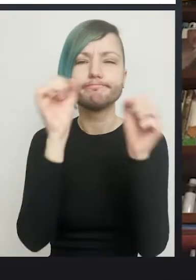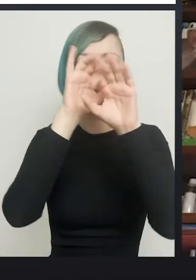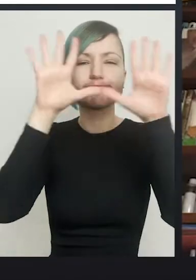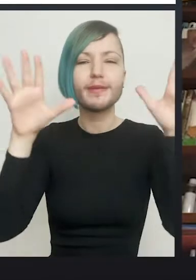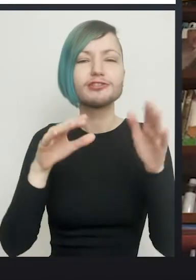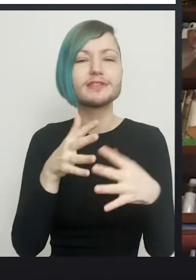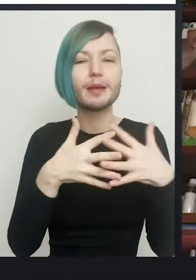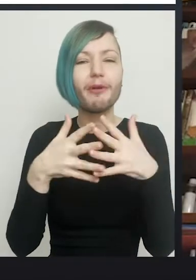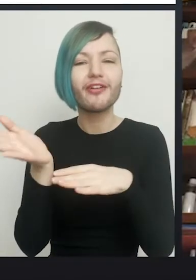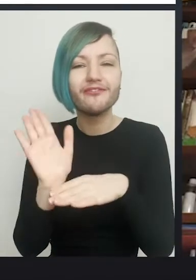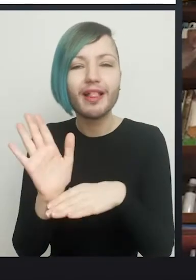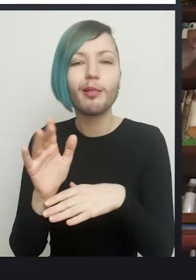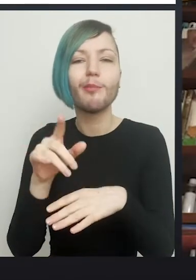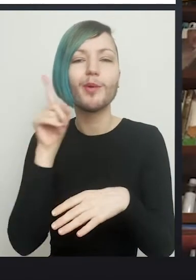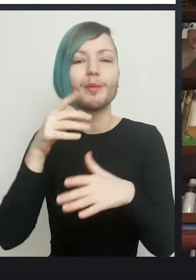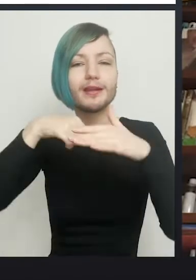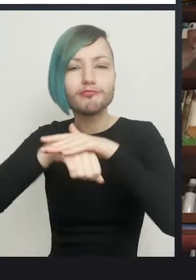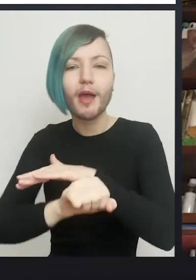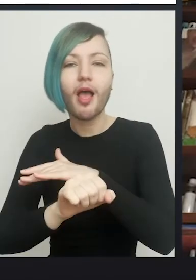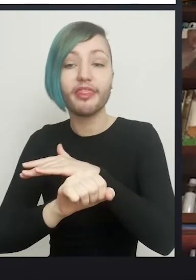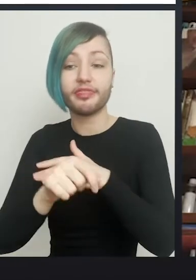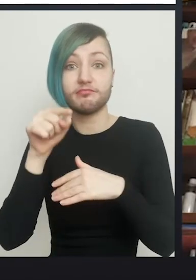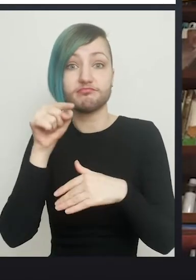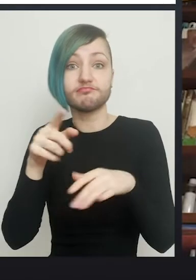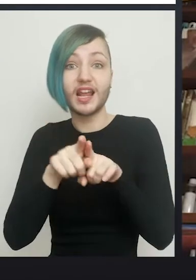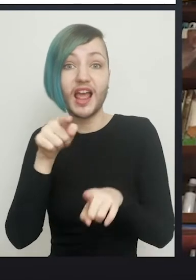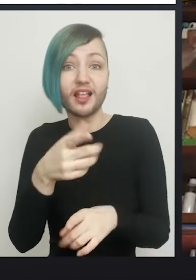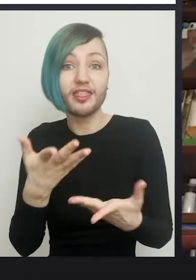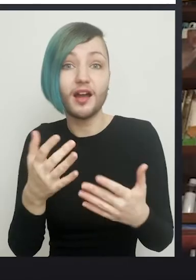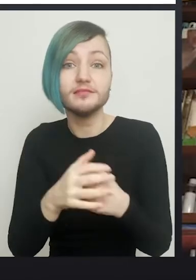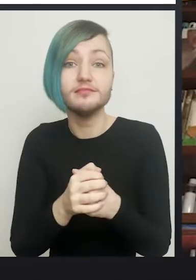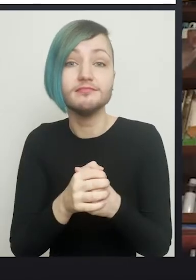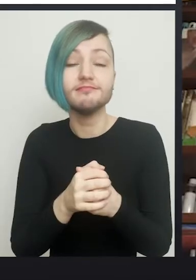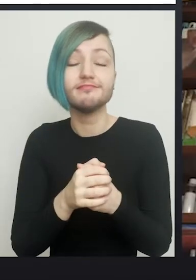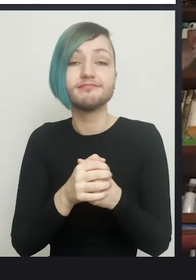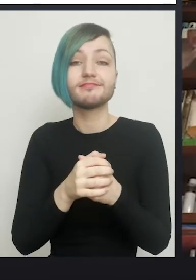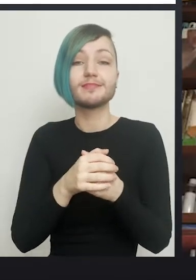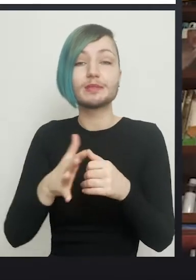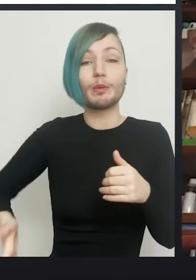American films of women giving birth, that's basically the lithotomy position, with the legs